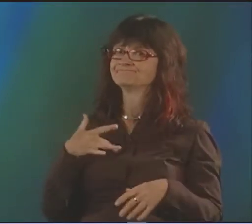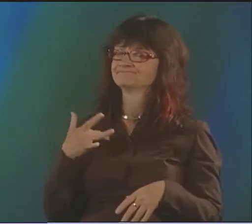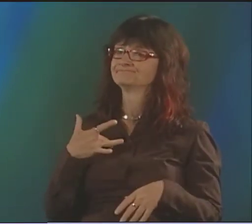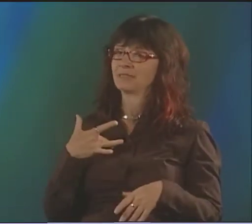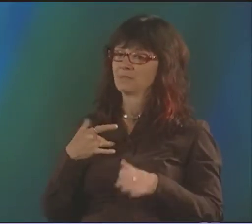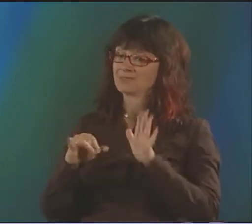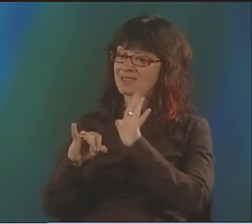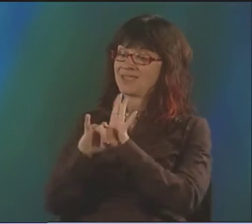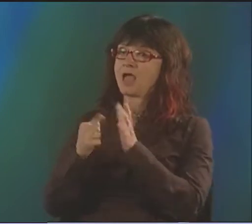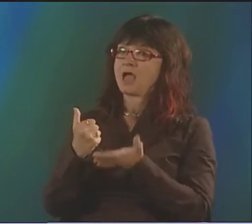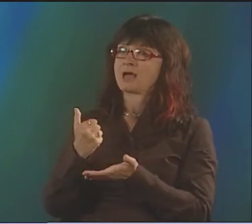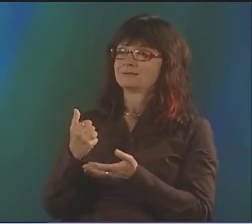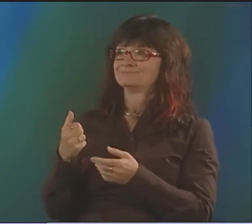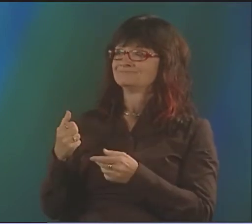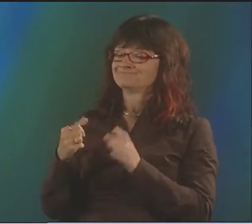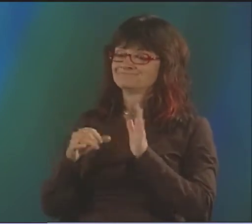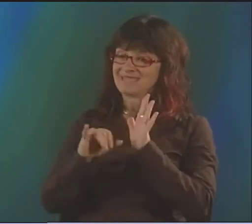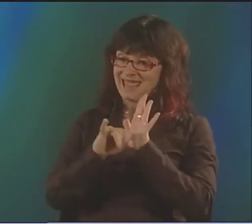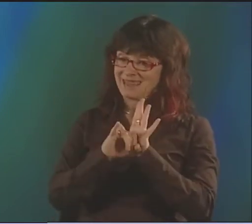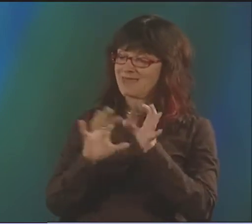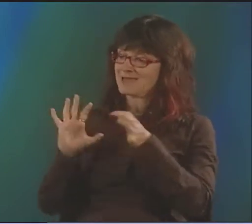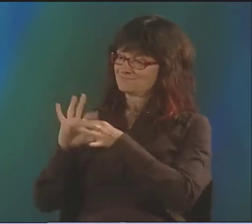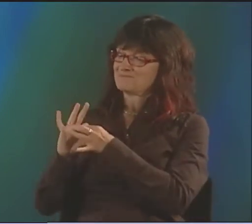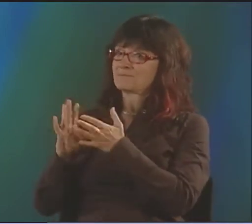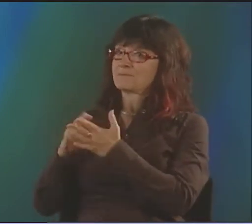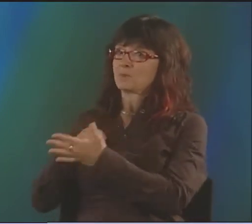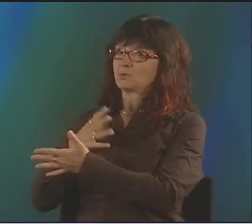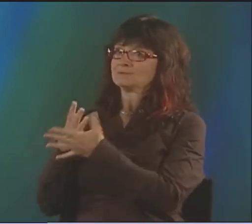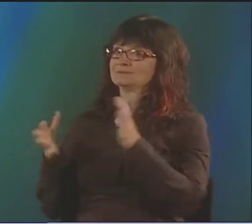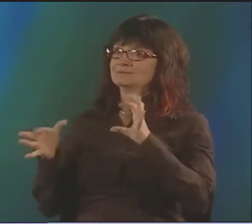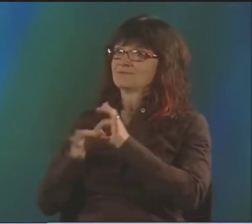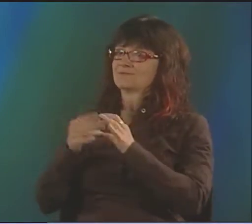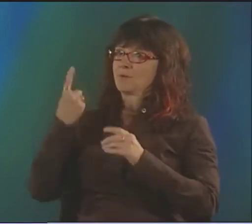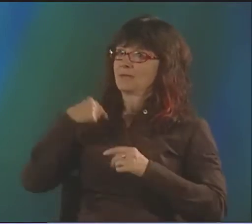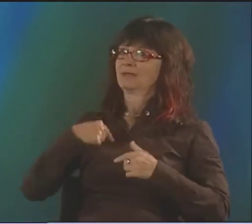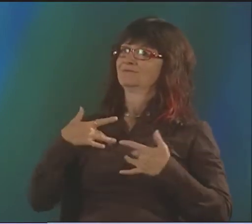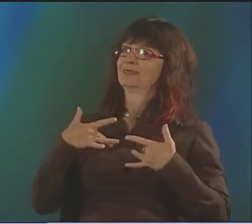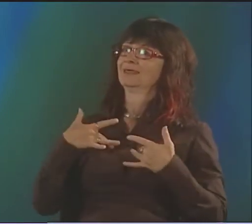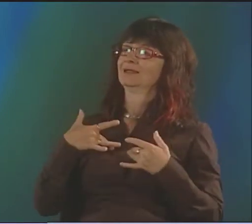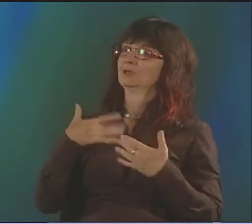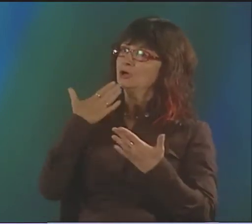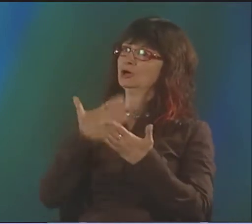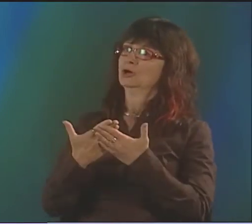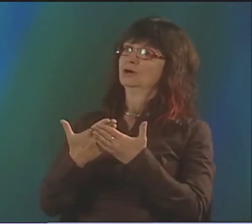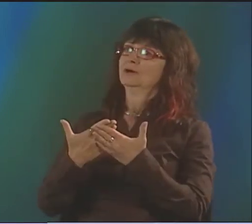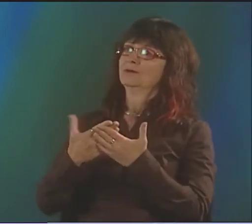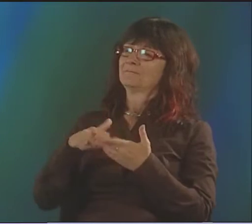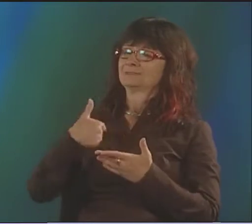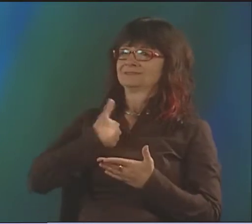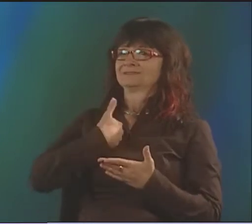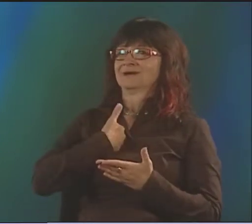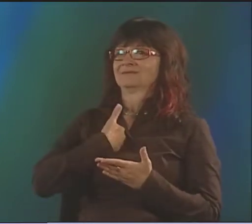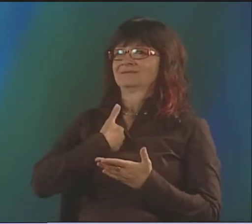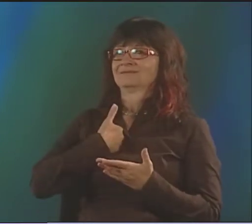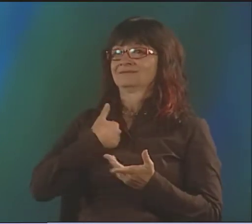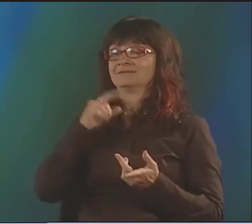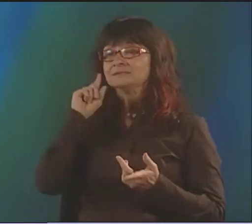I KIND OF FEEL LIKE, "I'M DEAF, SO WHAT?" IT'S PART OF MY IDENTITY. AND IDENTITY FOR ME IS VERY MUCH TIED TO THE POETRY